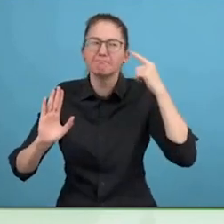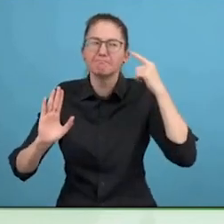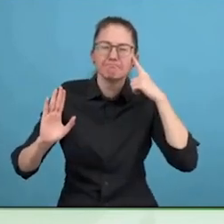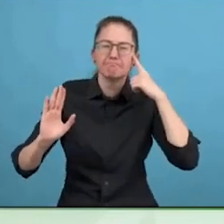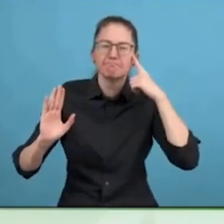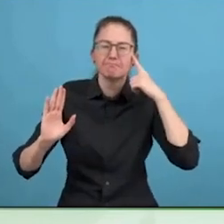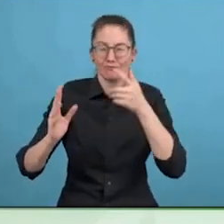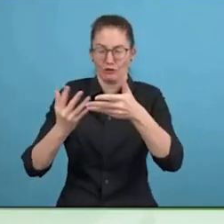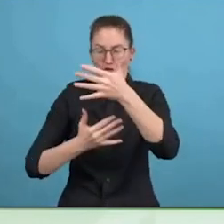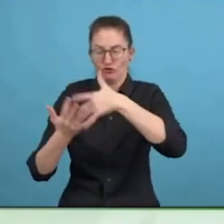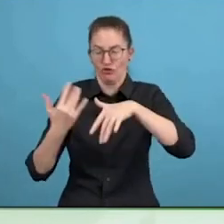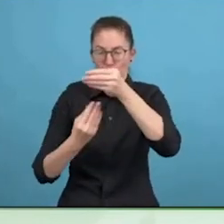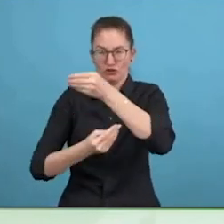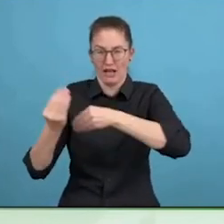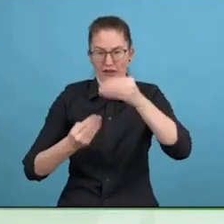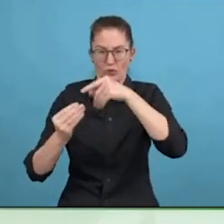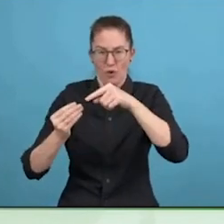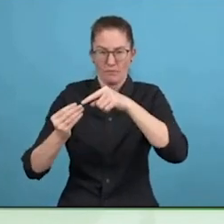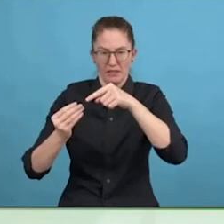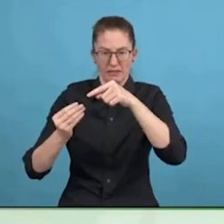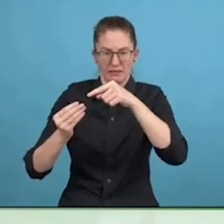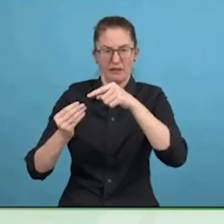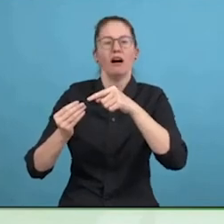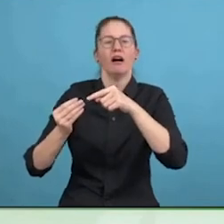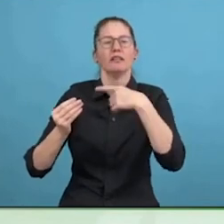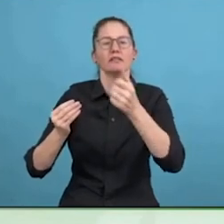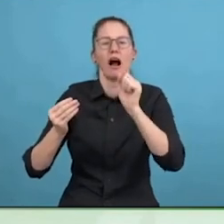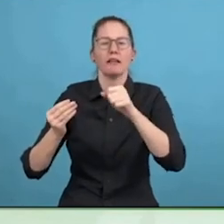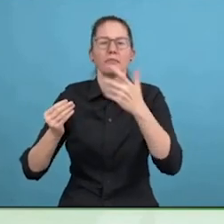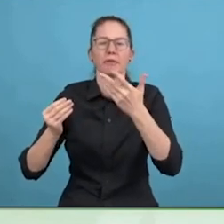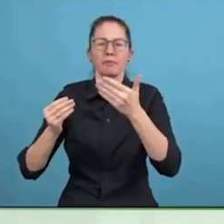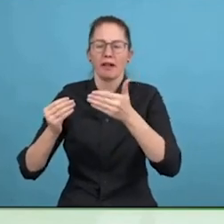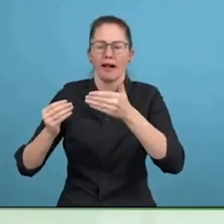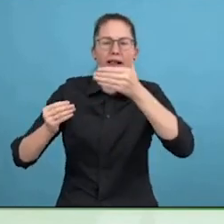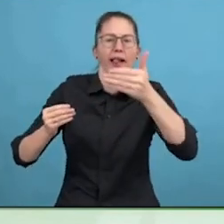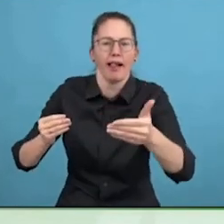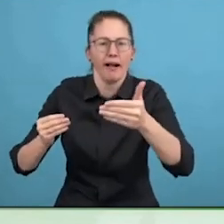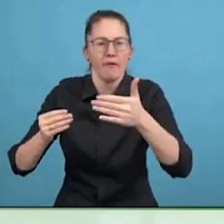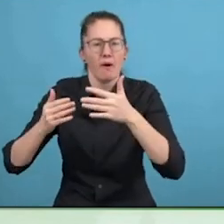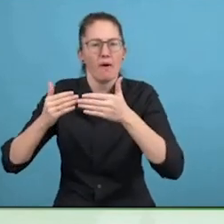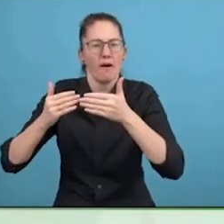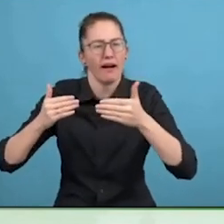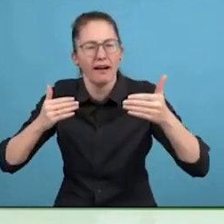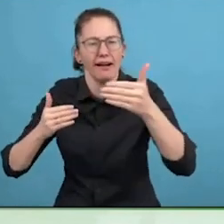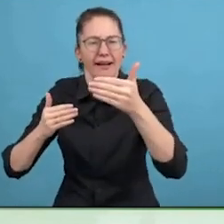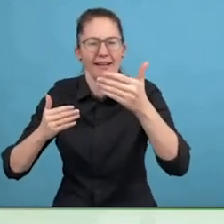called Salvino D'Armate from Italy and he basically found to contact lenses